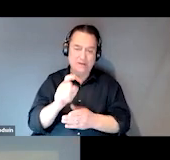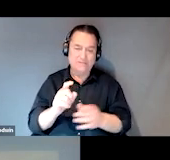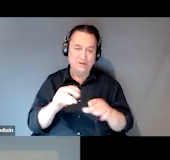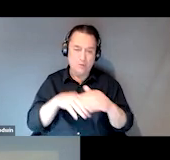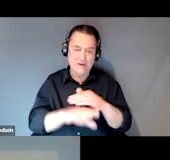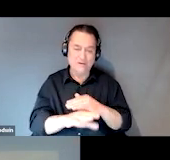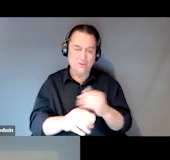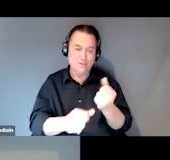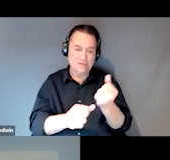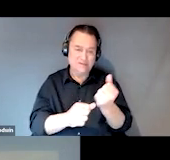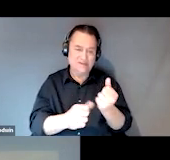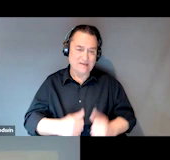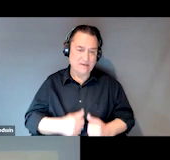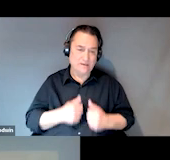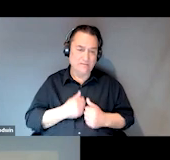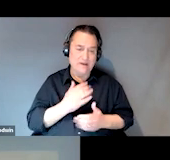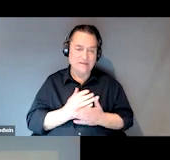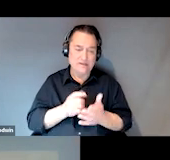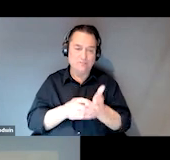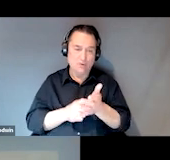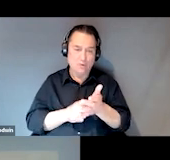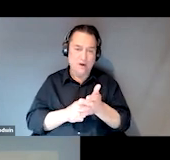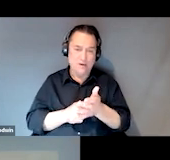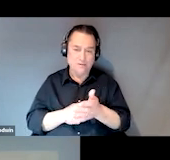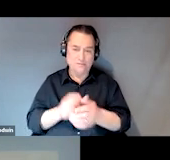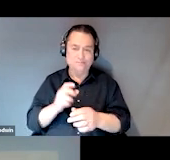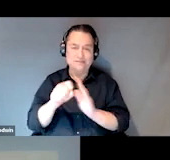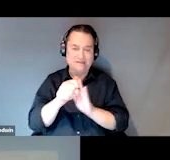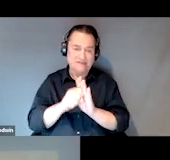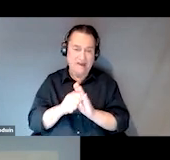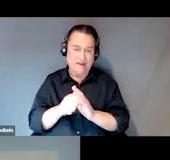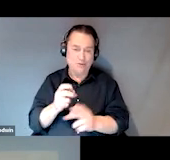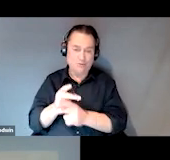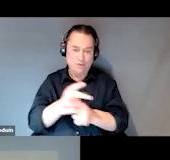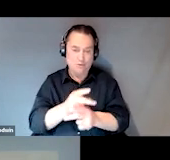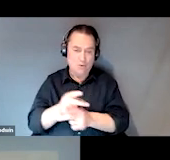and some of them require guardianship to the state. And I think the SOAR case manager,